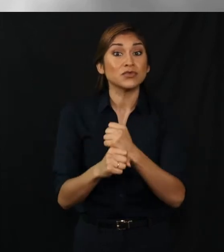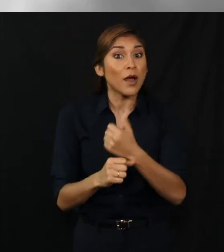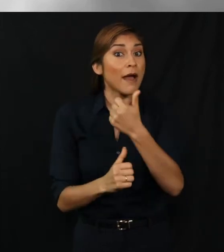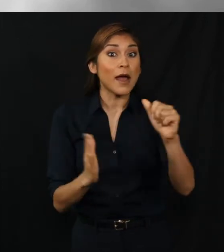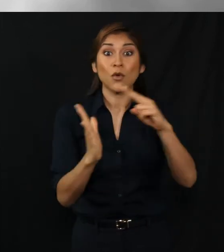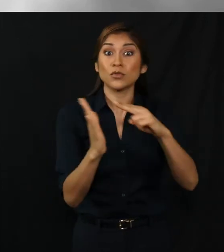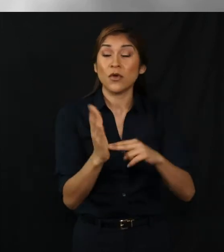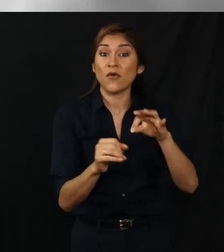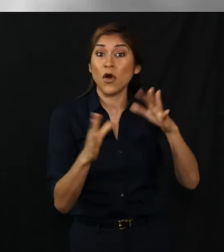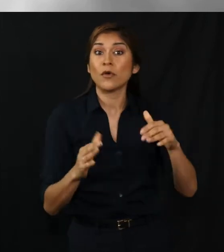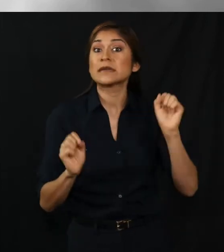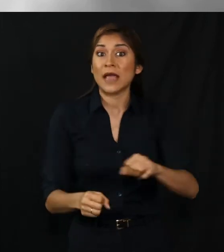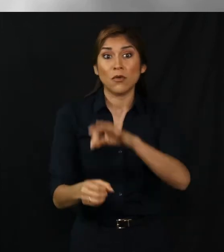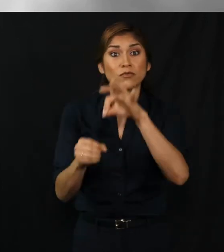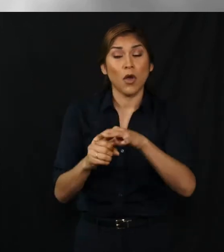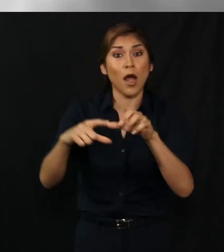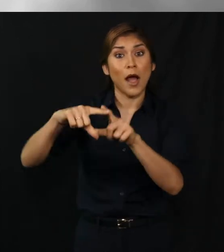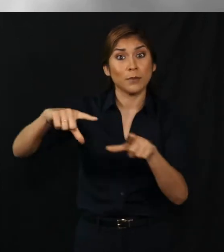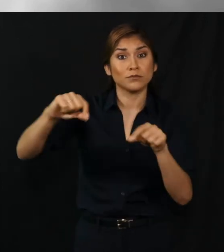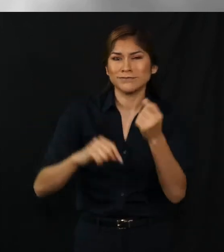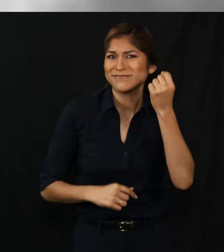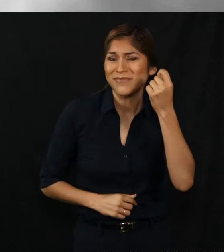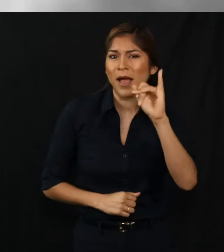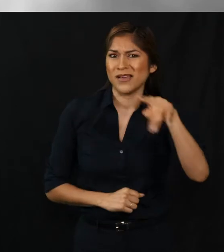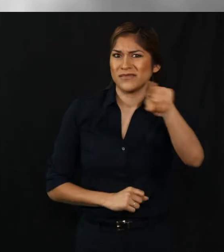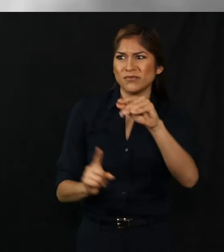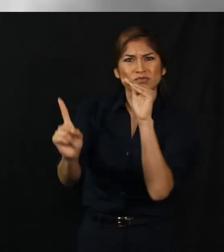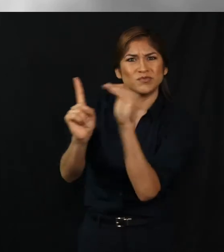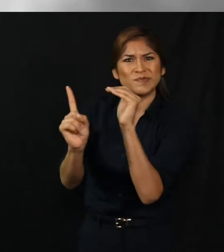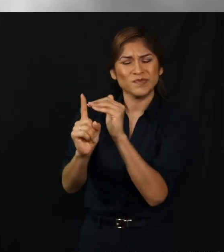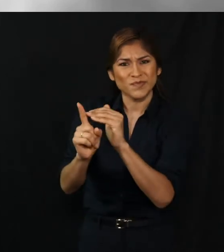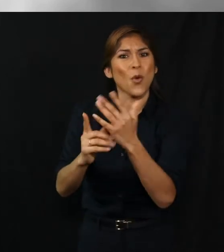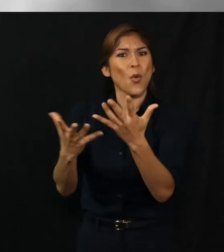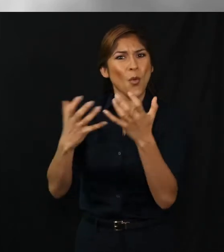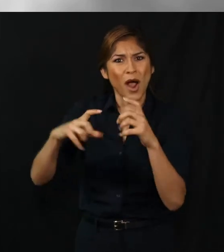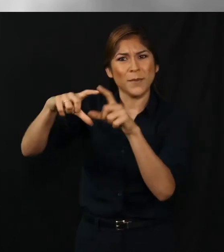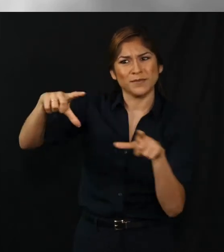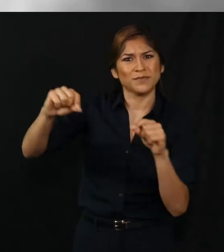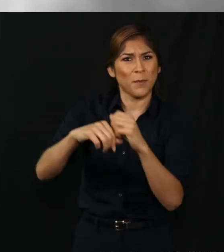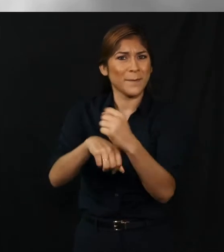absentee ballot this year as long as you request and submit an absentee ballot application.